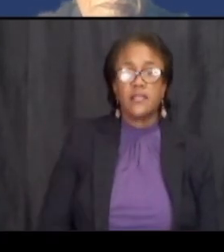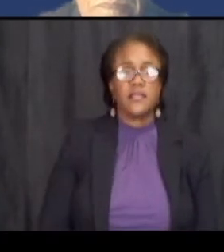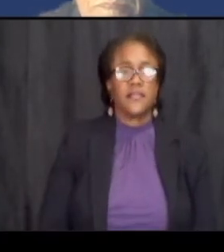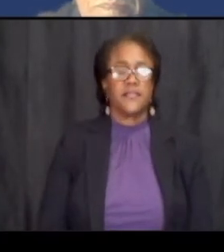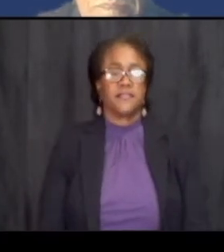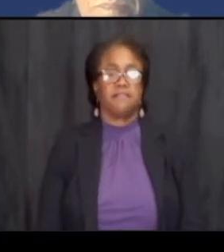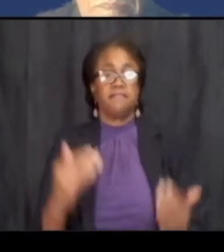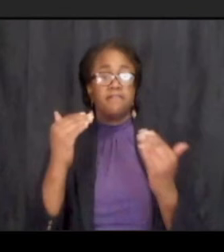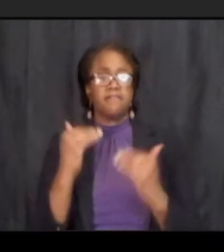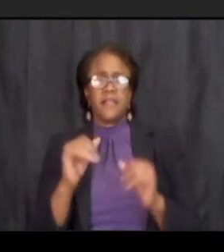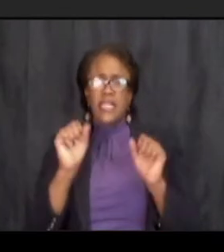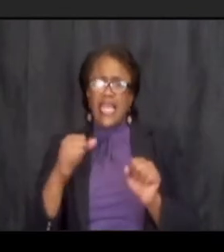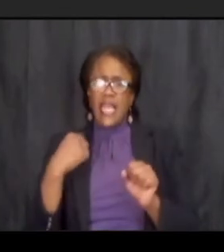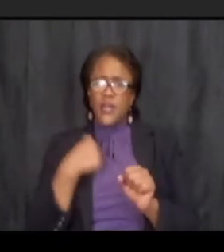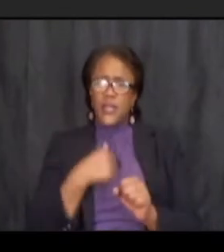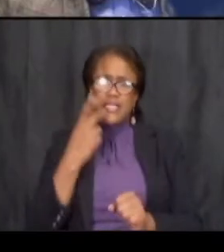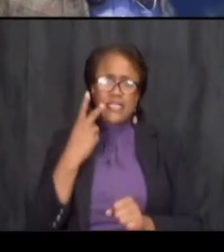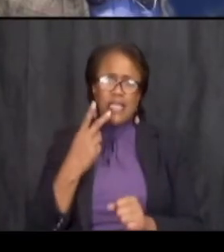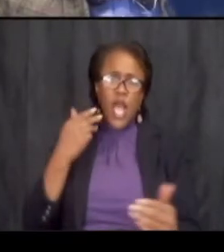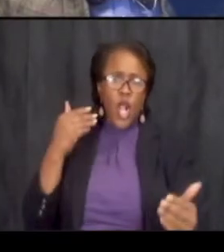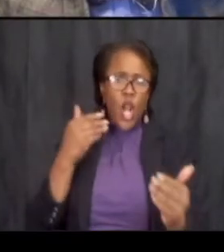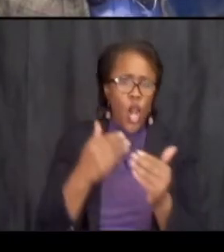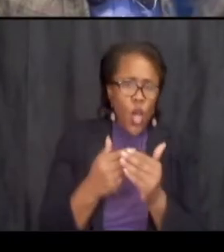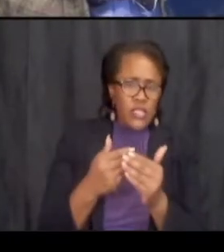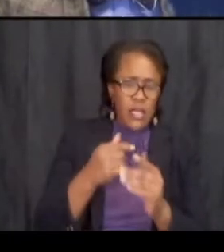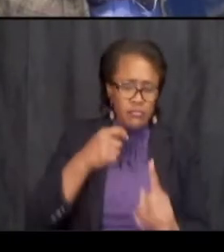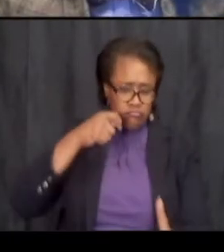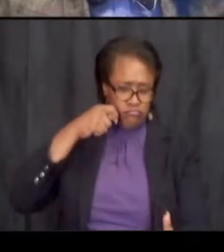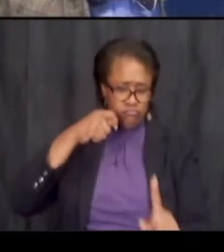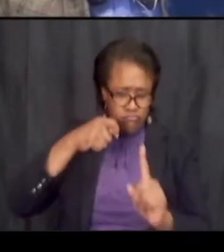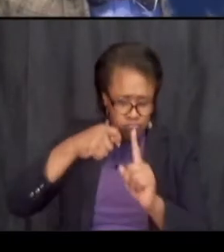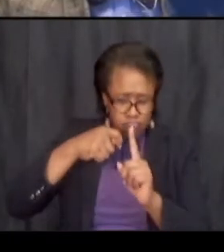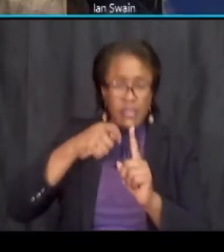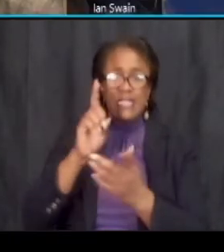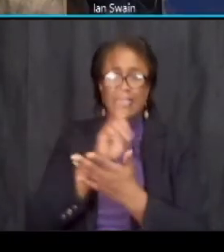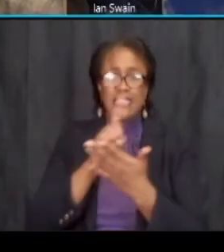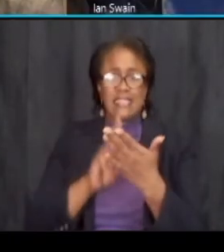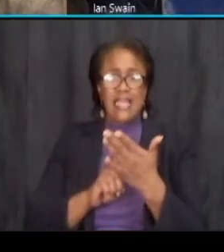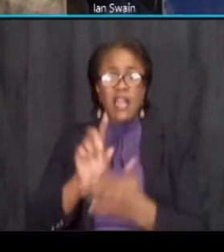can we see a close-up design of 36th street currently very dangerous to cross